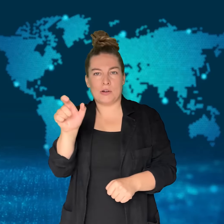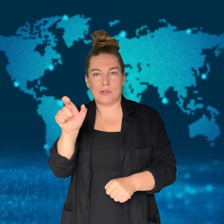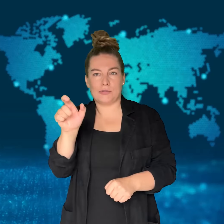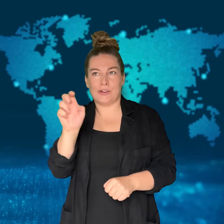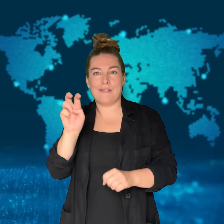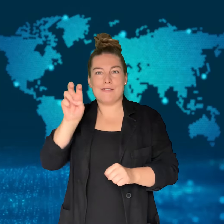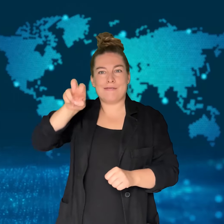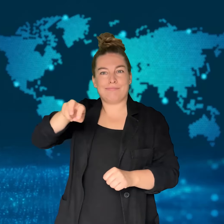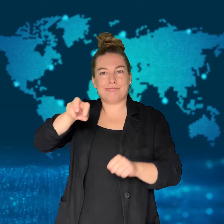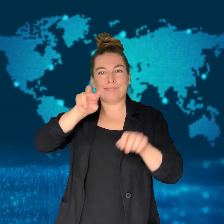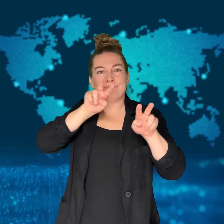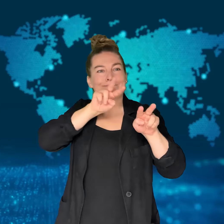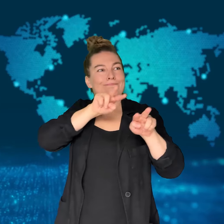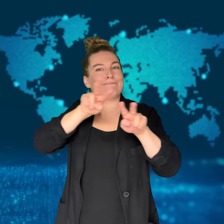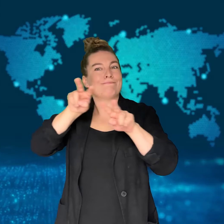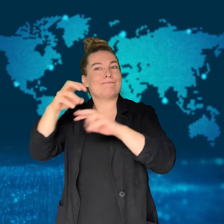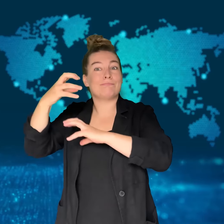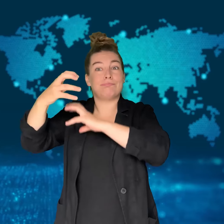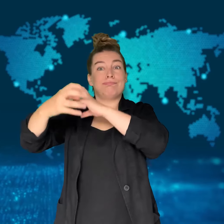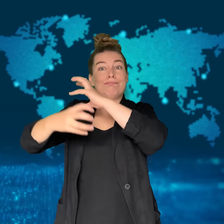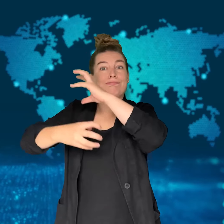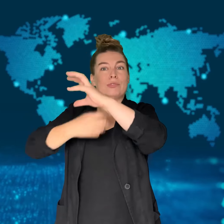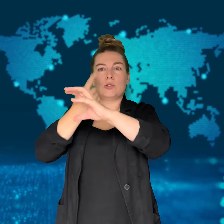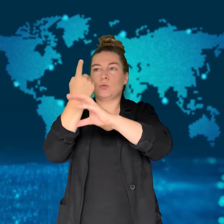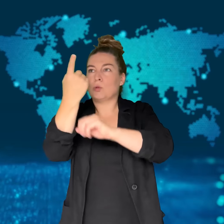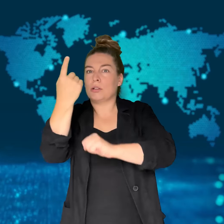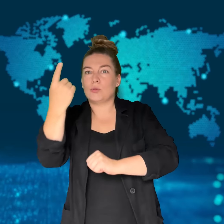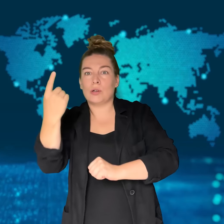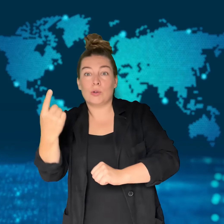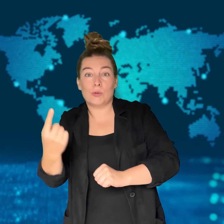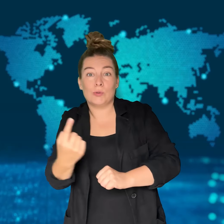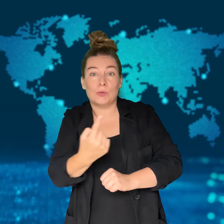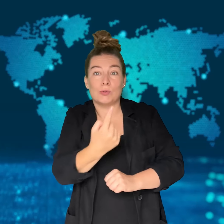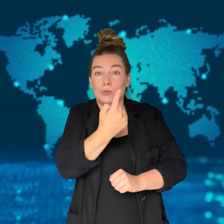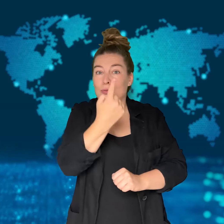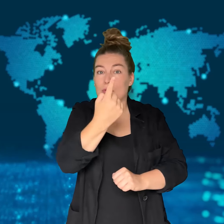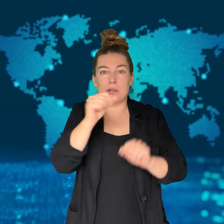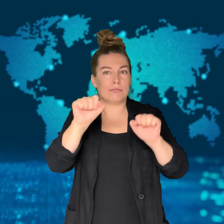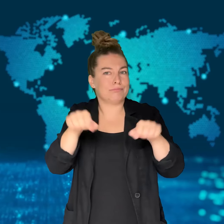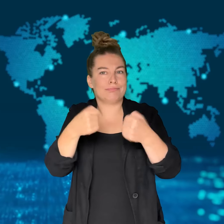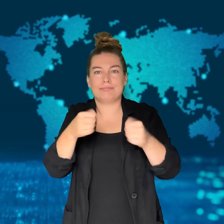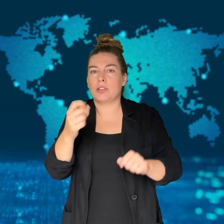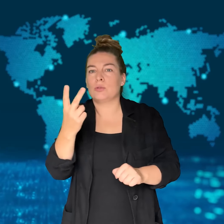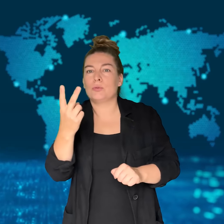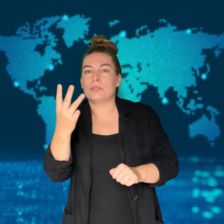The ferris wheel was a one-seater.